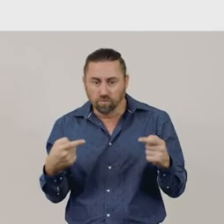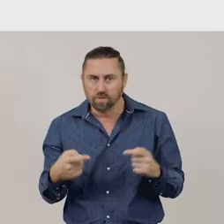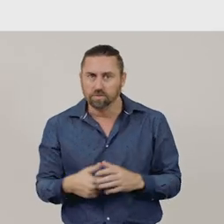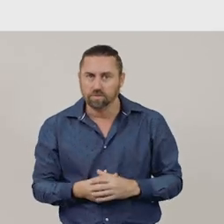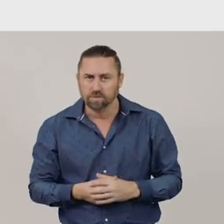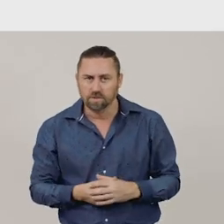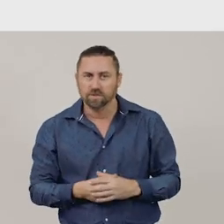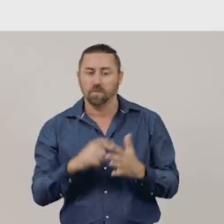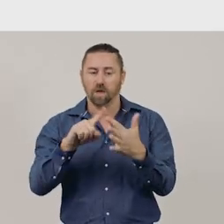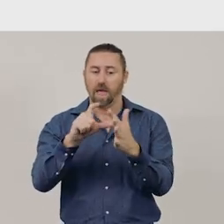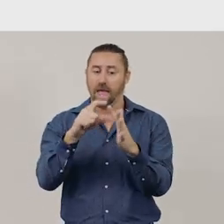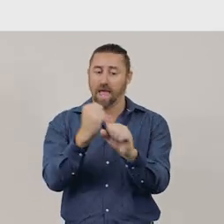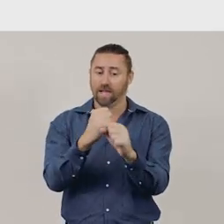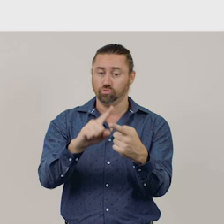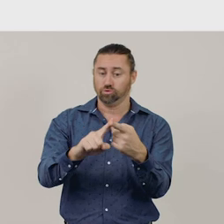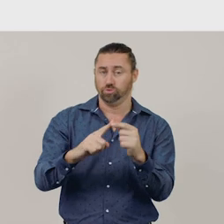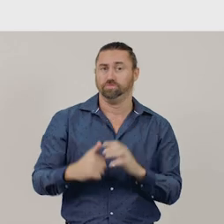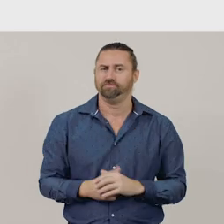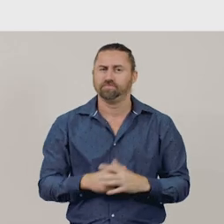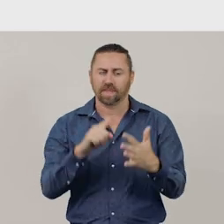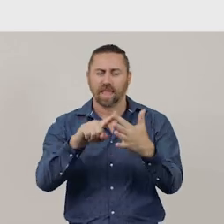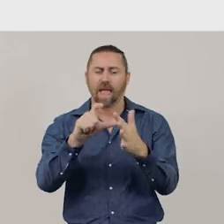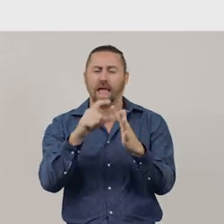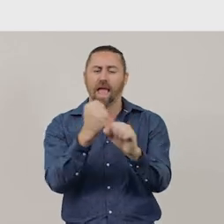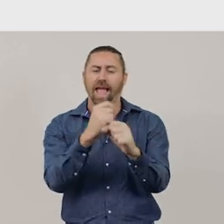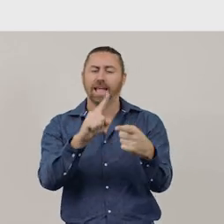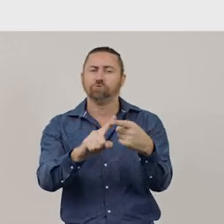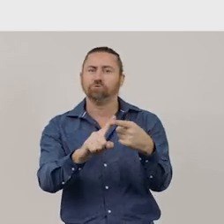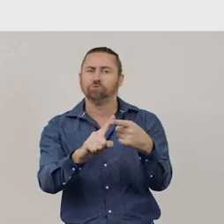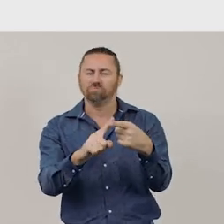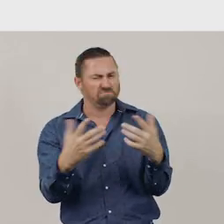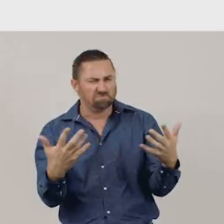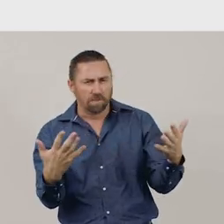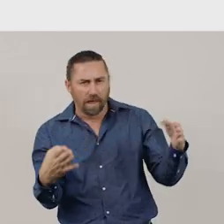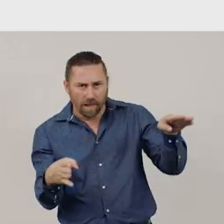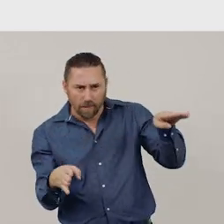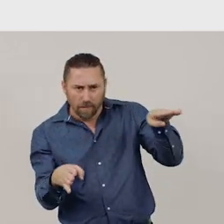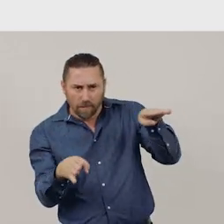Edges – An edge is formed when two surfaces meet.